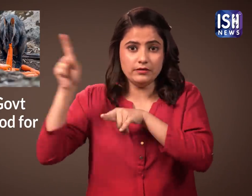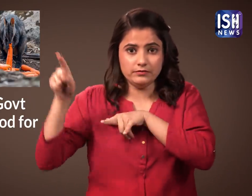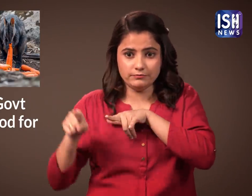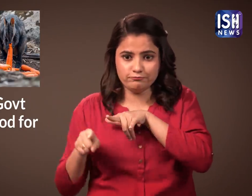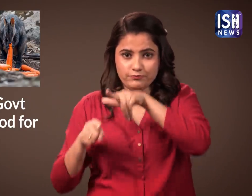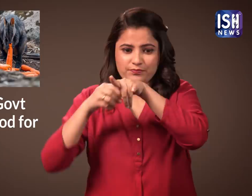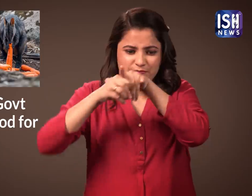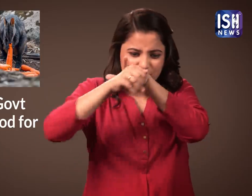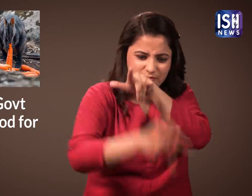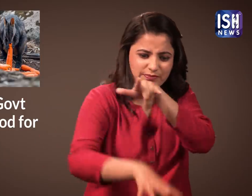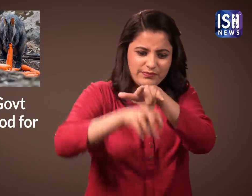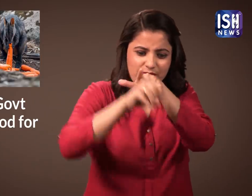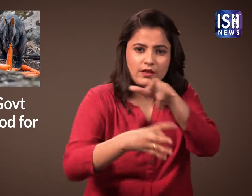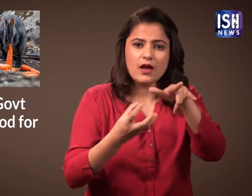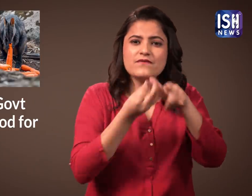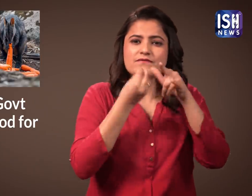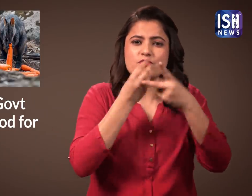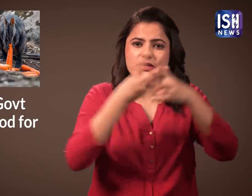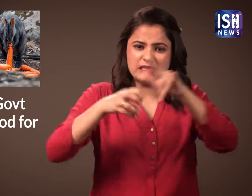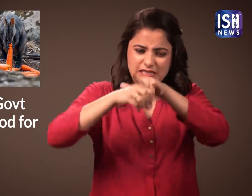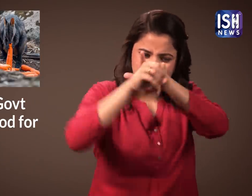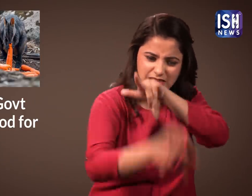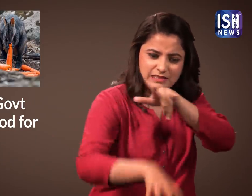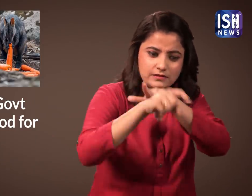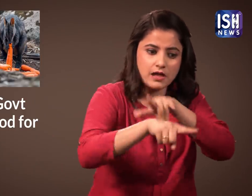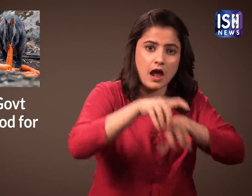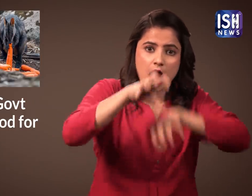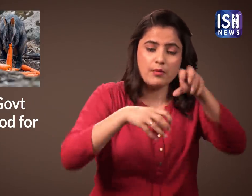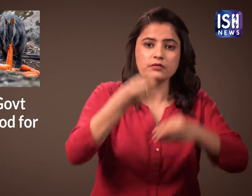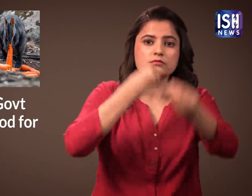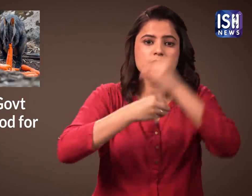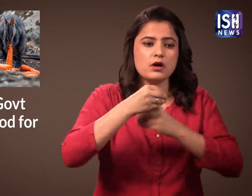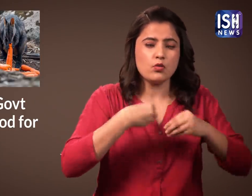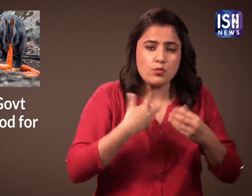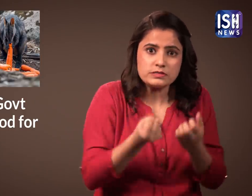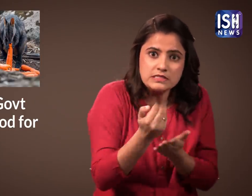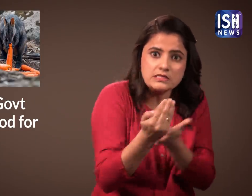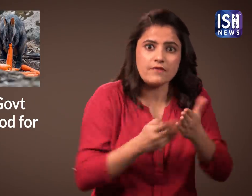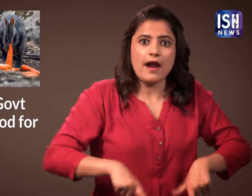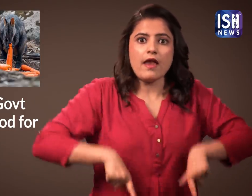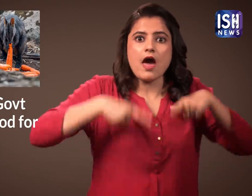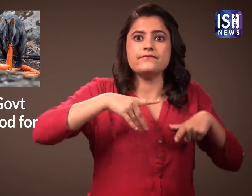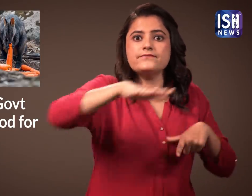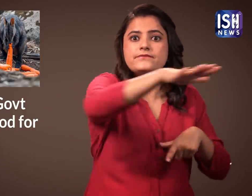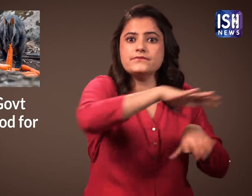air-dropped food for animals. They wanted to save their lives.